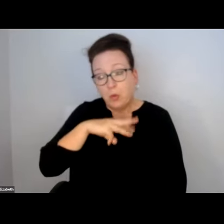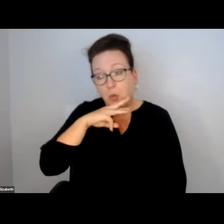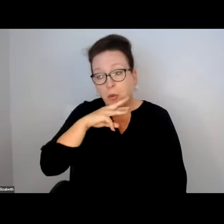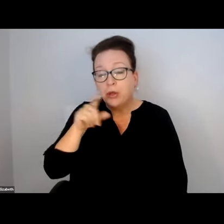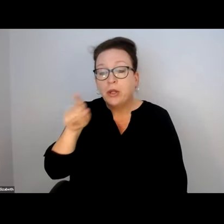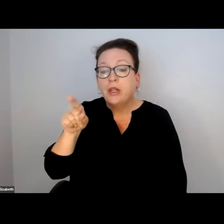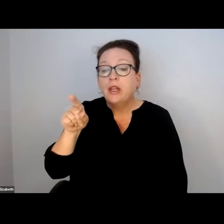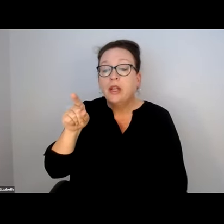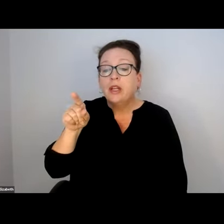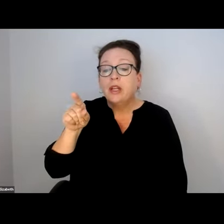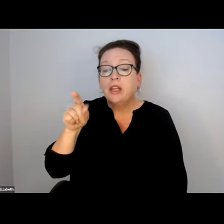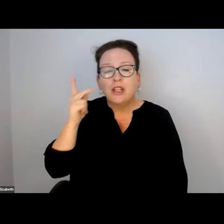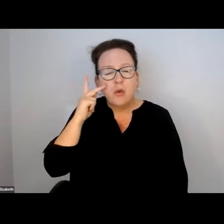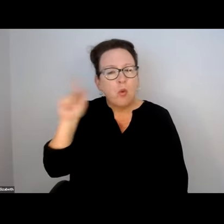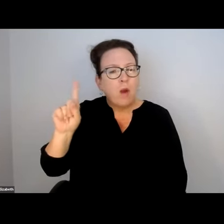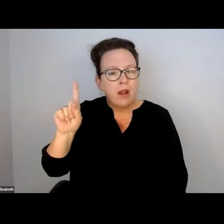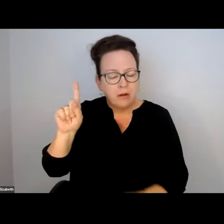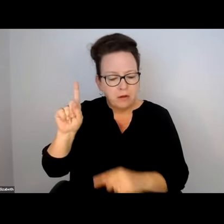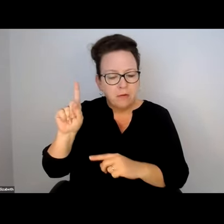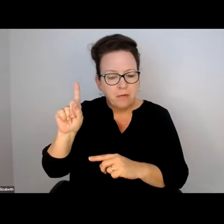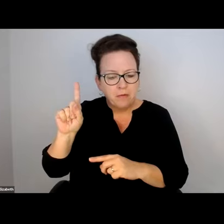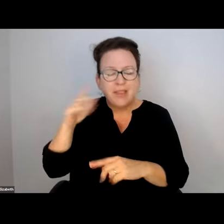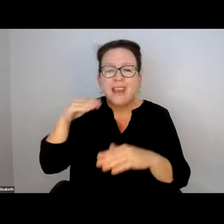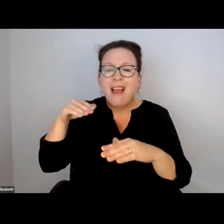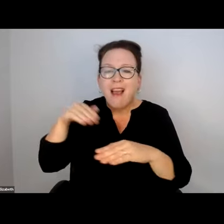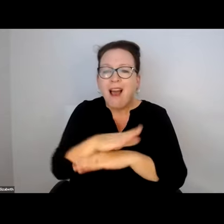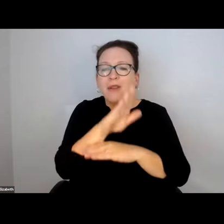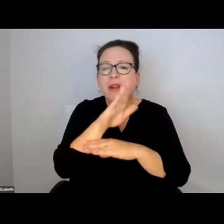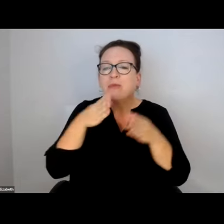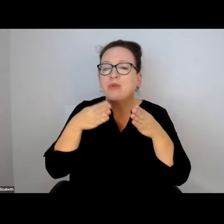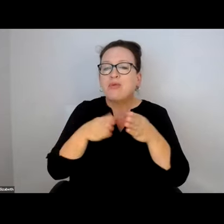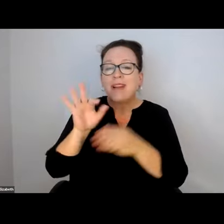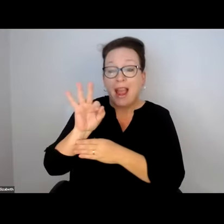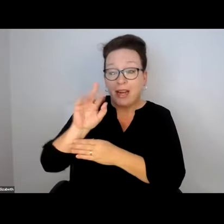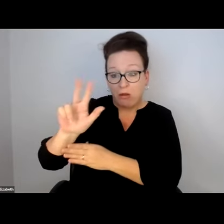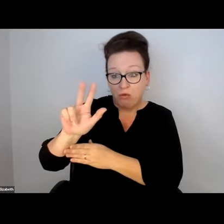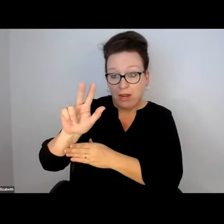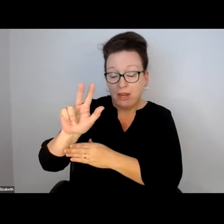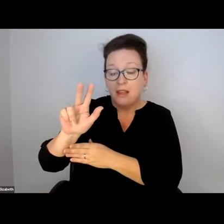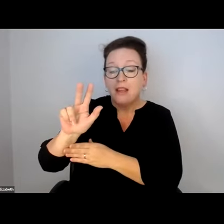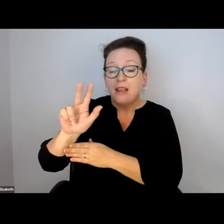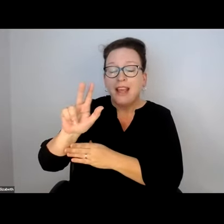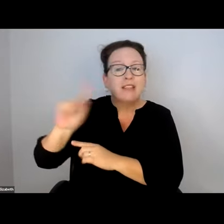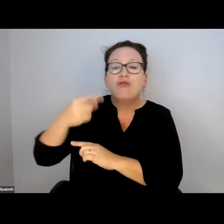AND THIRD PLACE IN WOBURN.